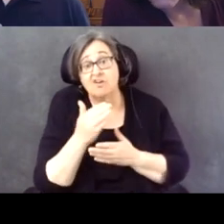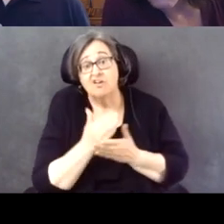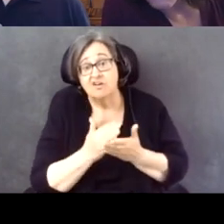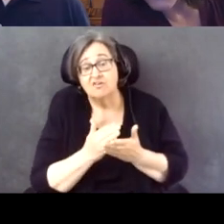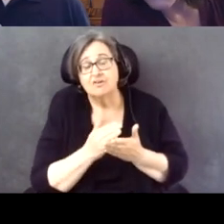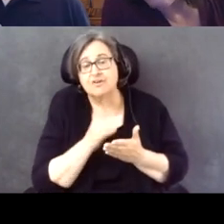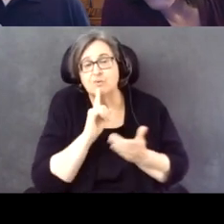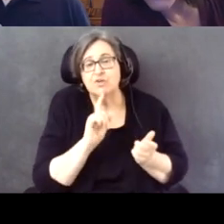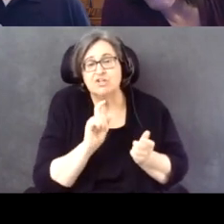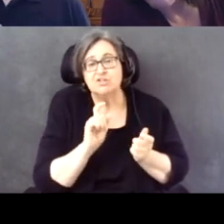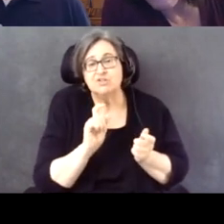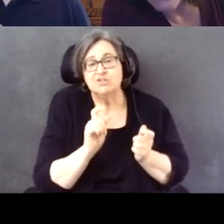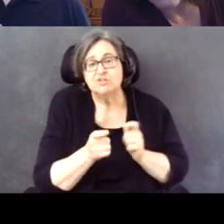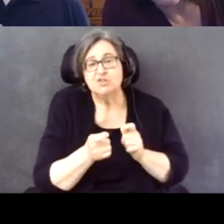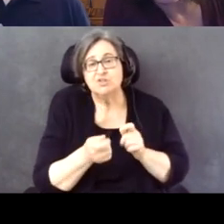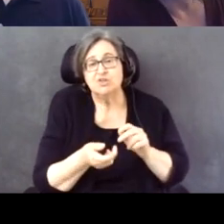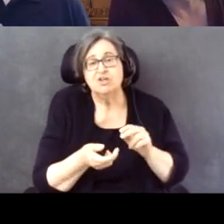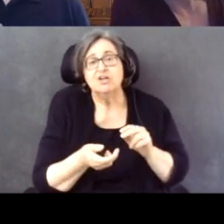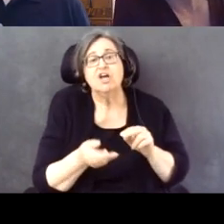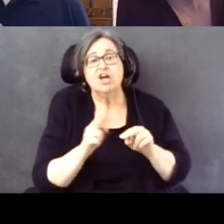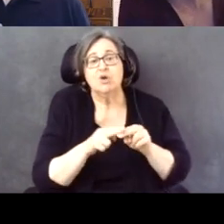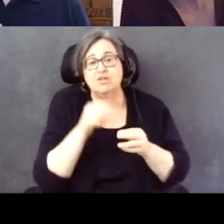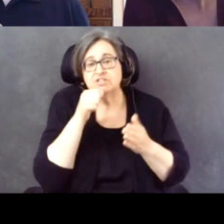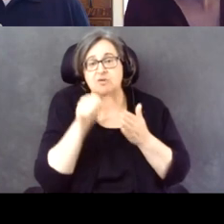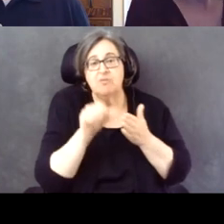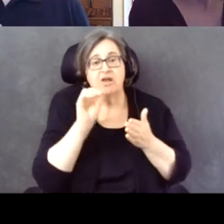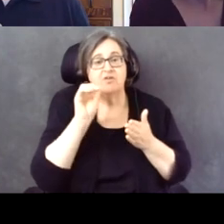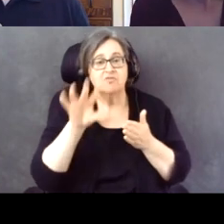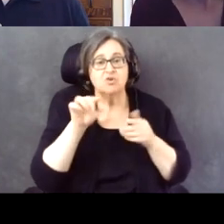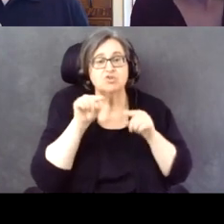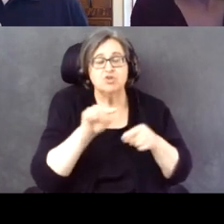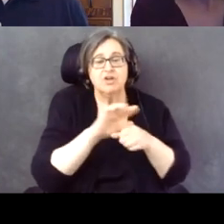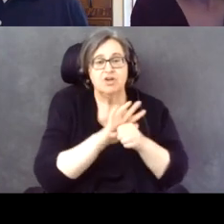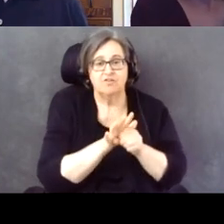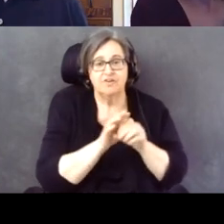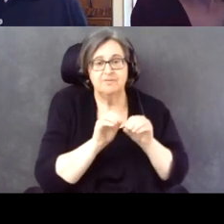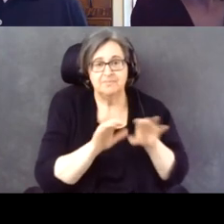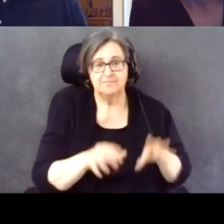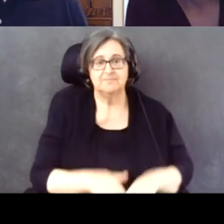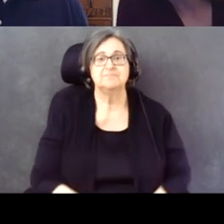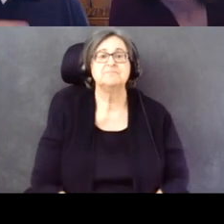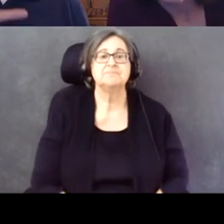to increased voting by mail during the pandemic. Okay, go ahead.